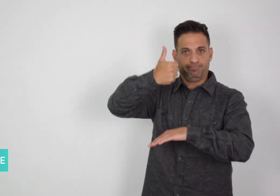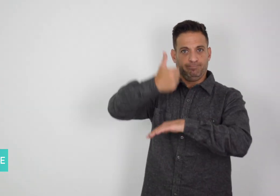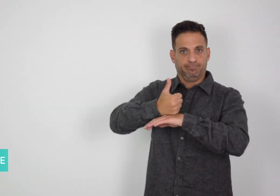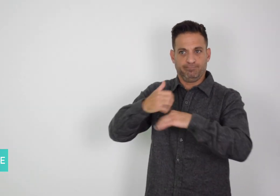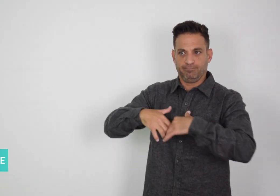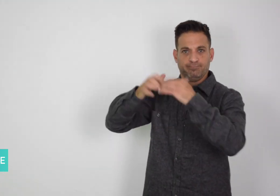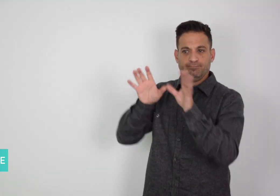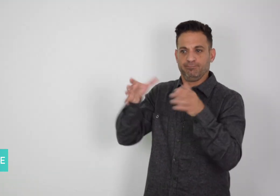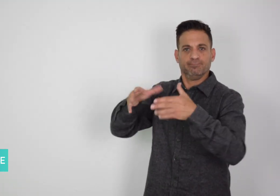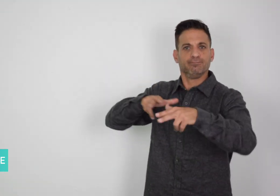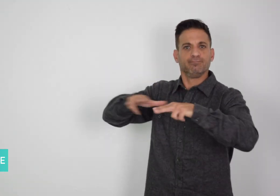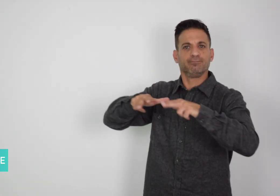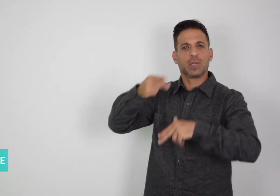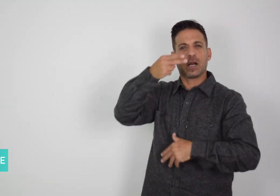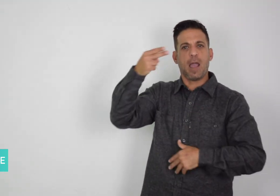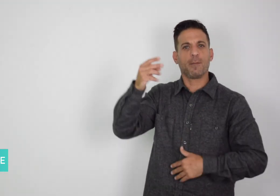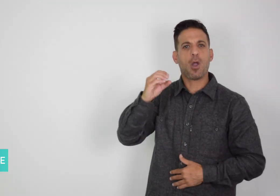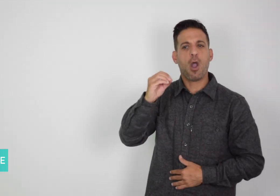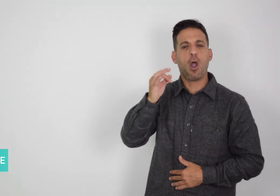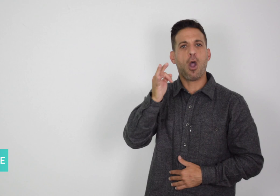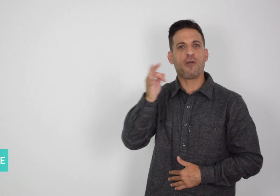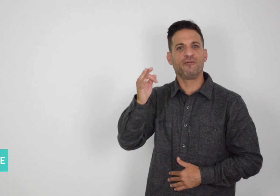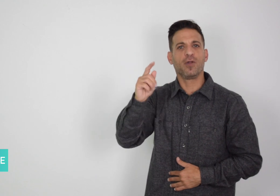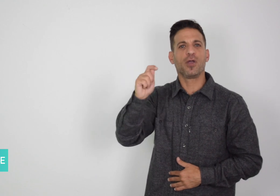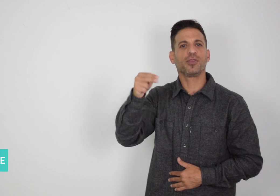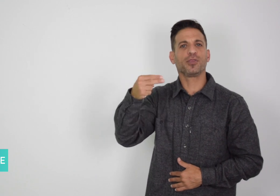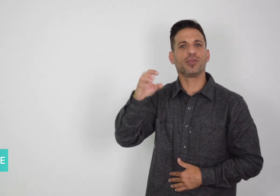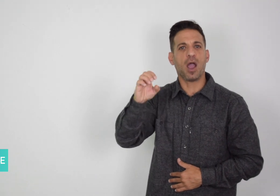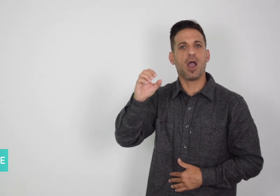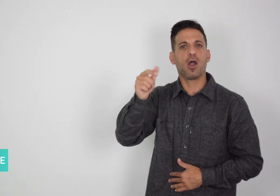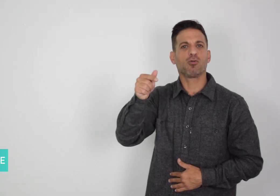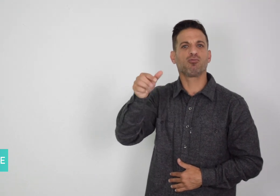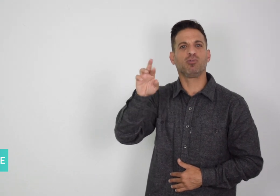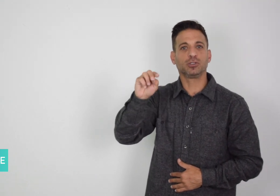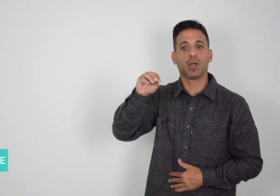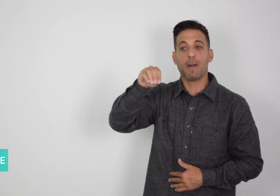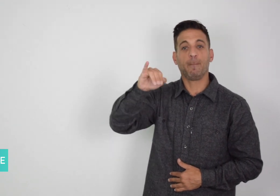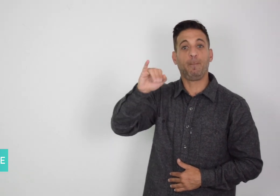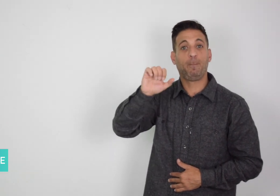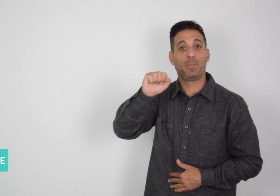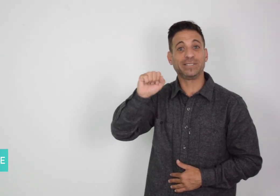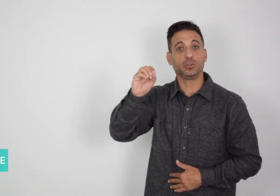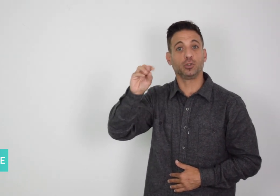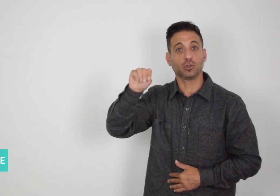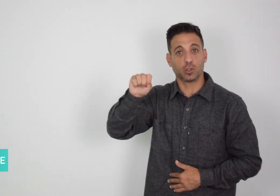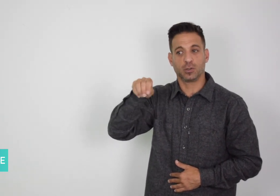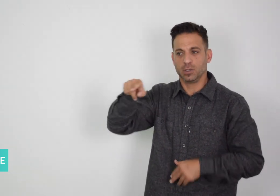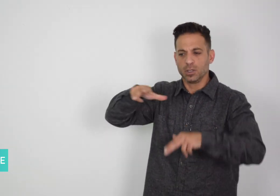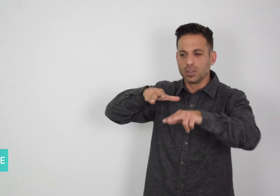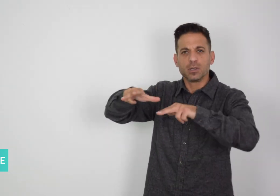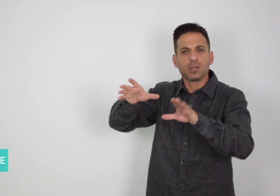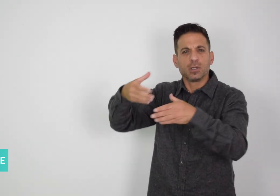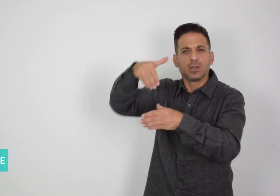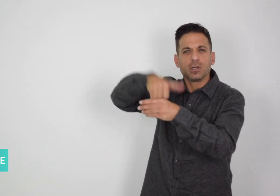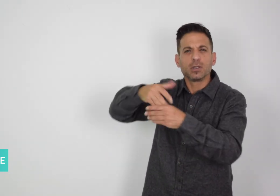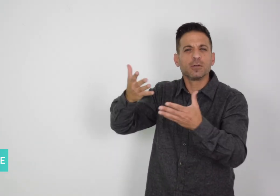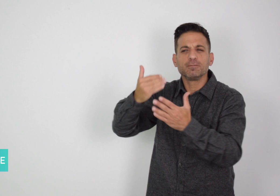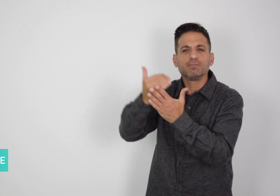an organization that advocates for solutions to struggles